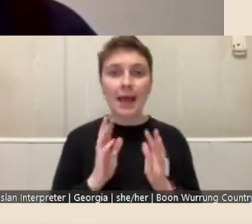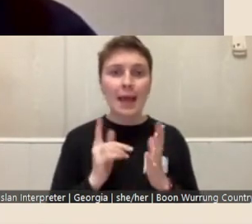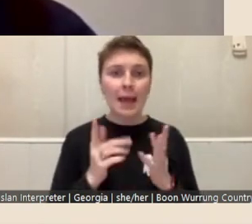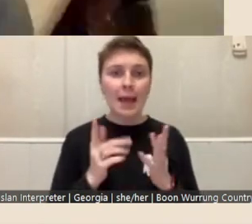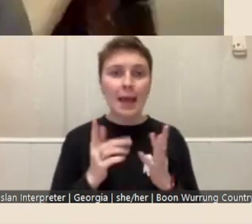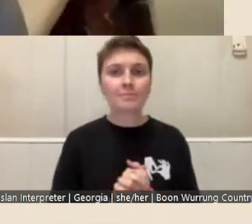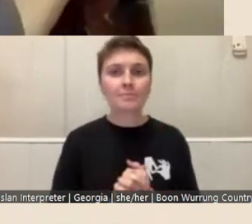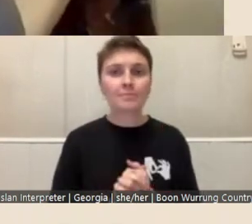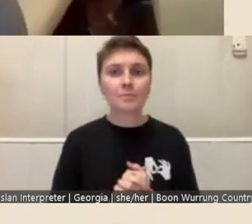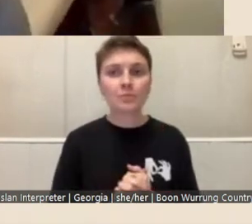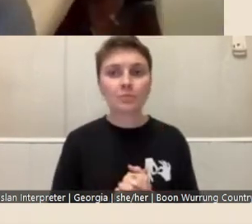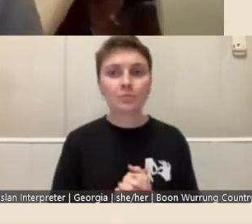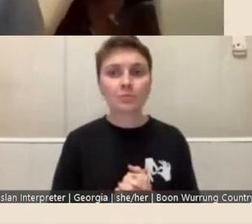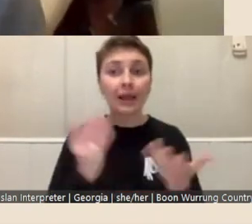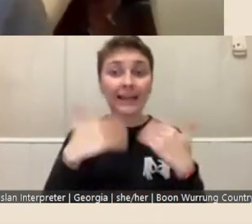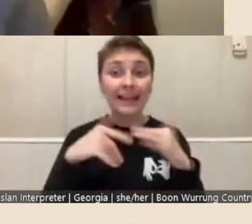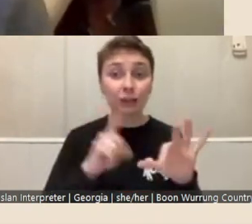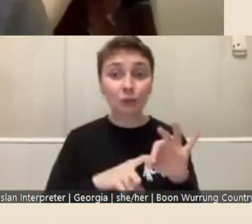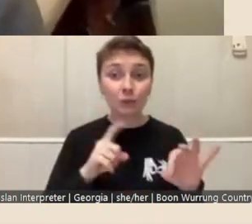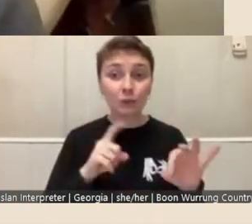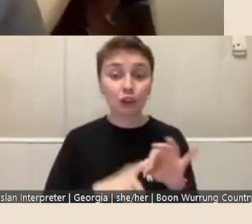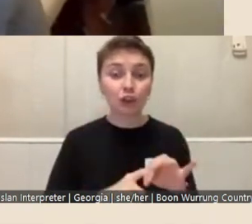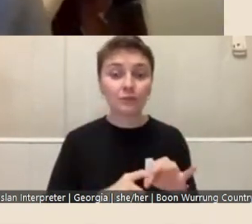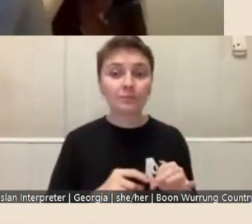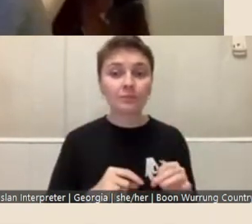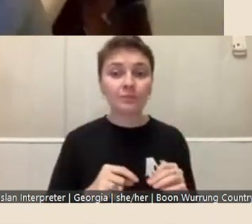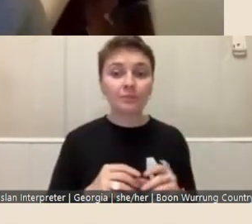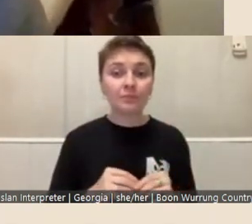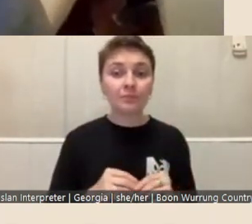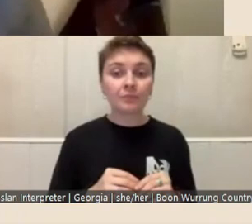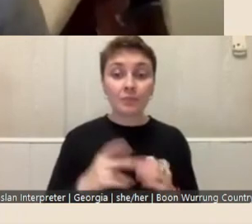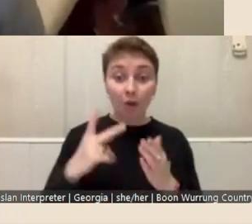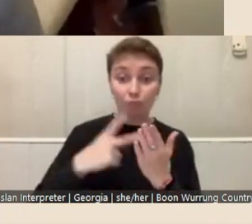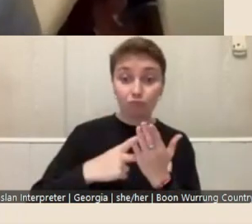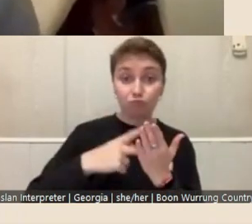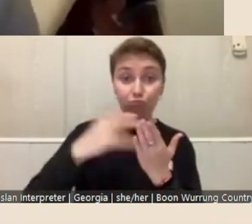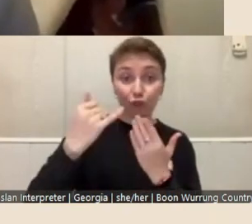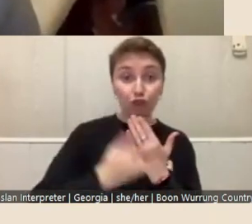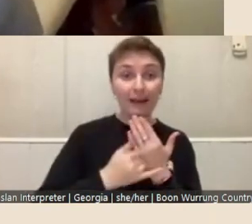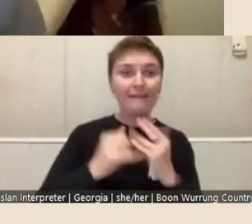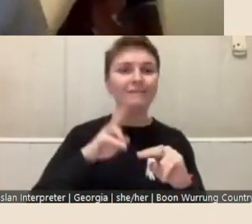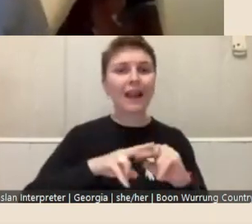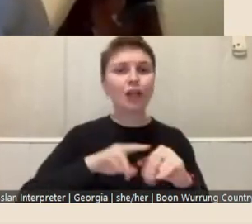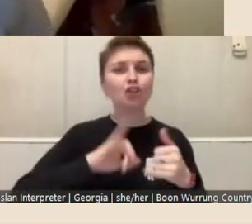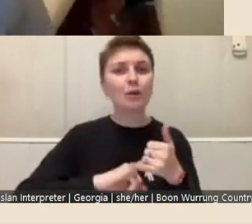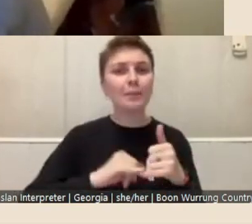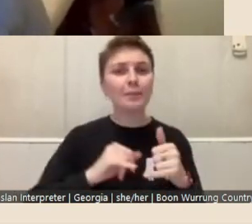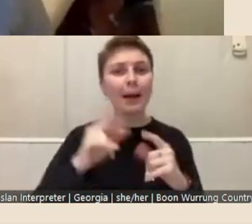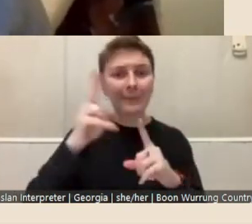Next question. 'Is the project that a fellowship applicant proposes supposed to be brand new